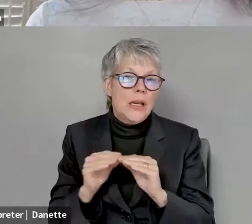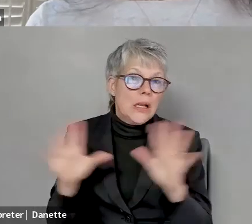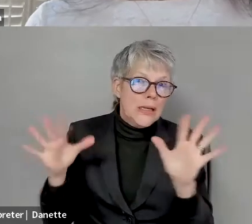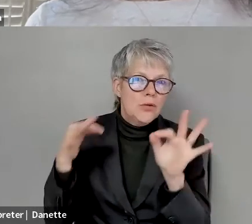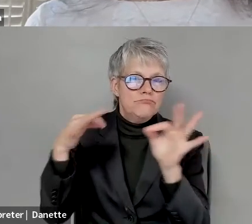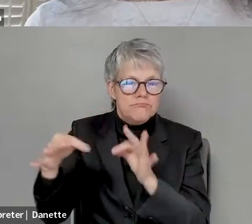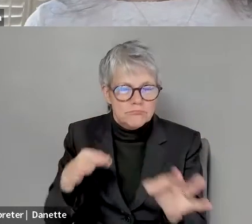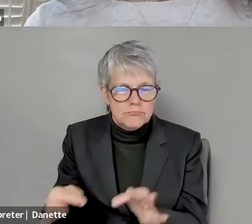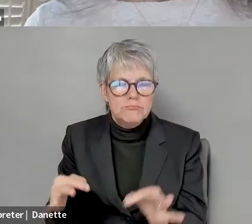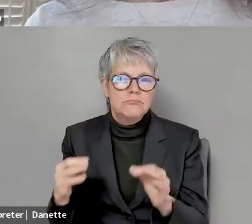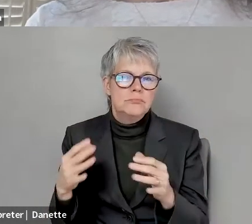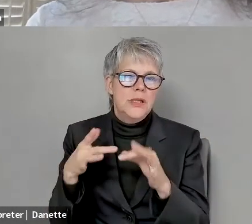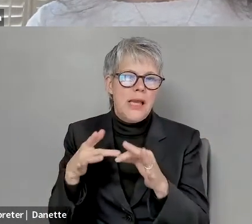But next slide, please.